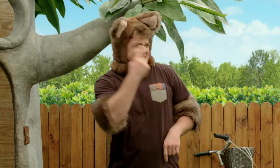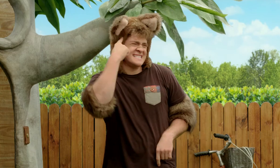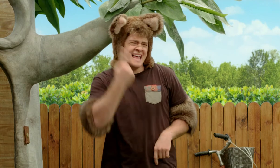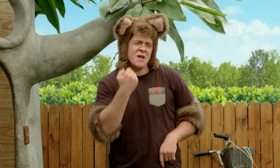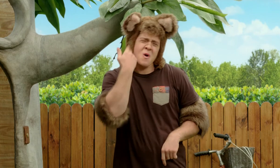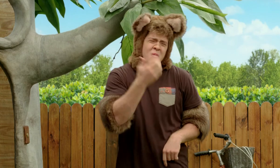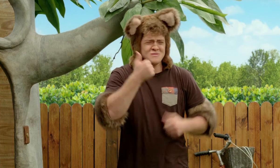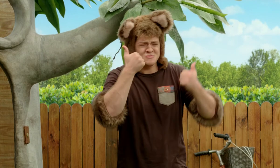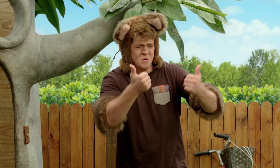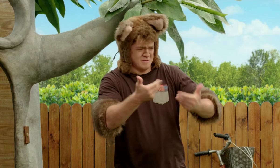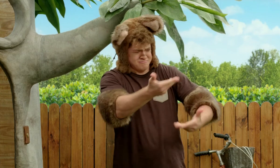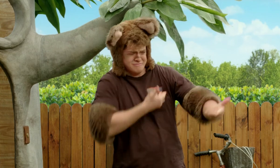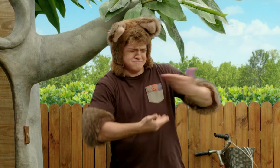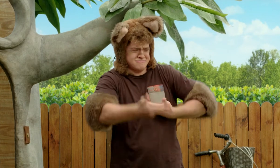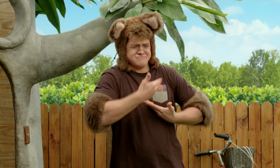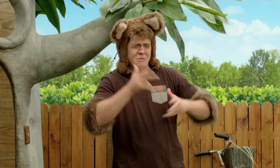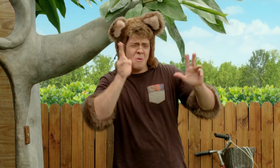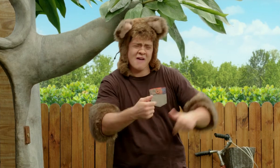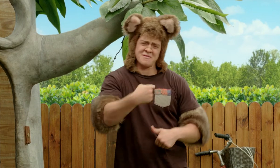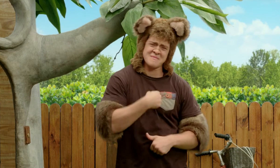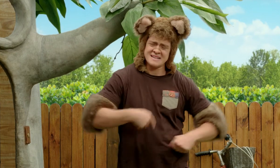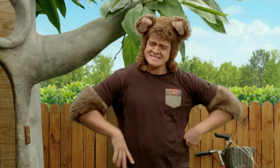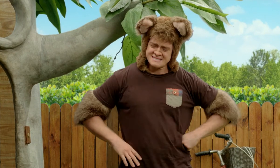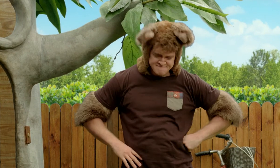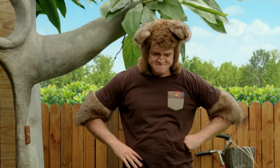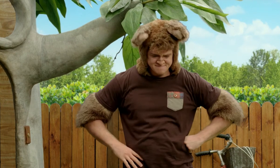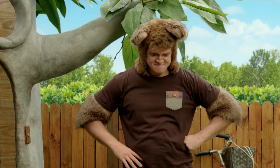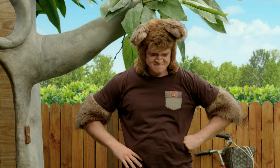Sally’s always so good to me. She looks after me so well.